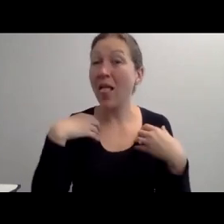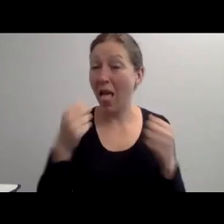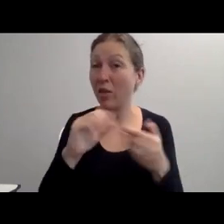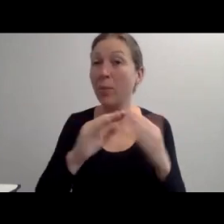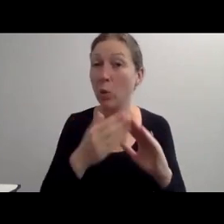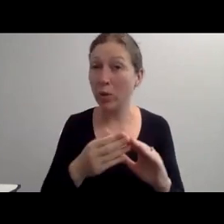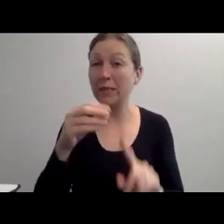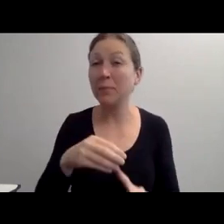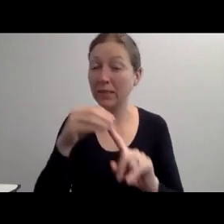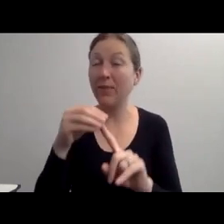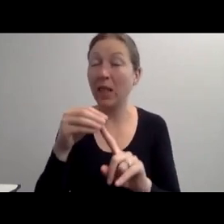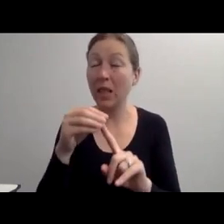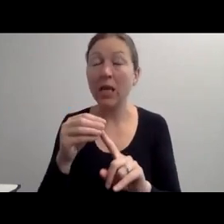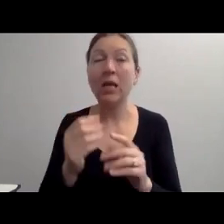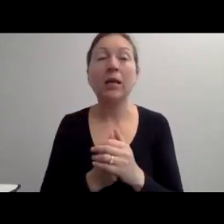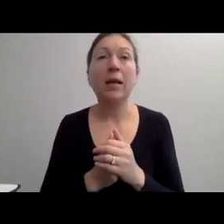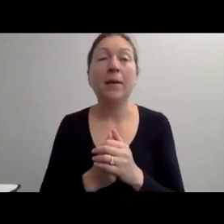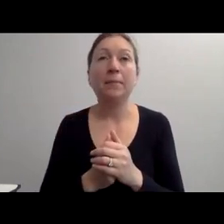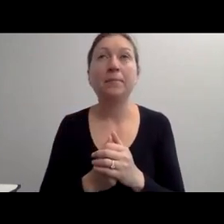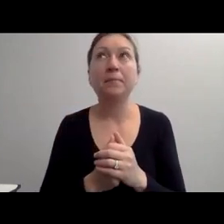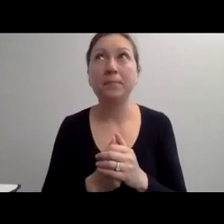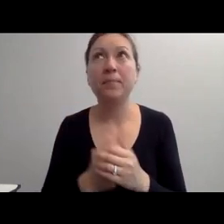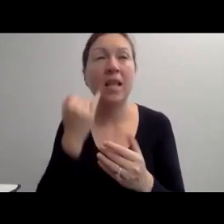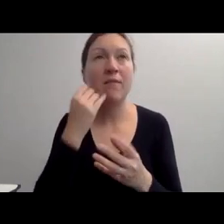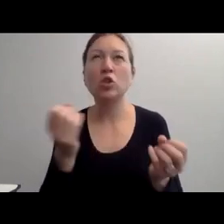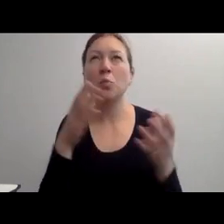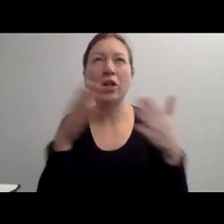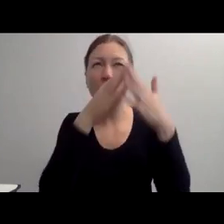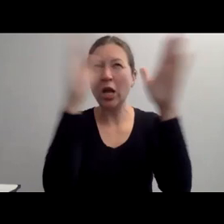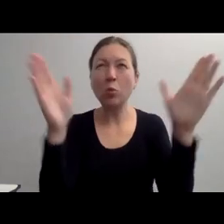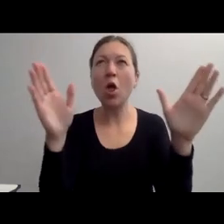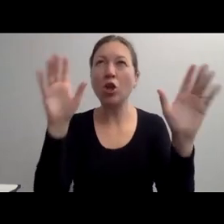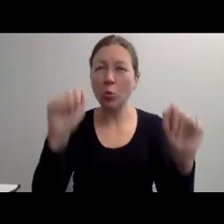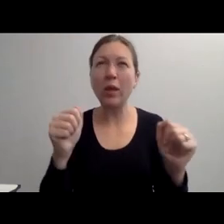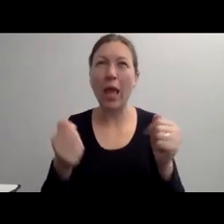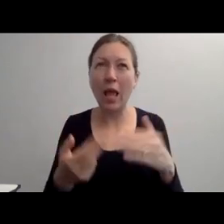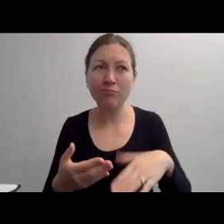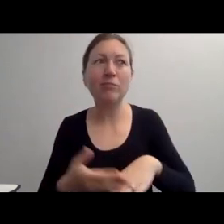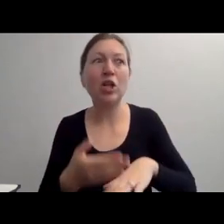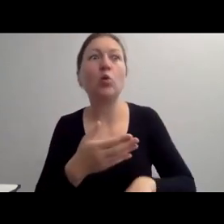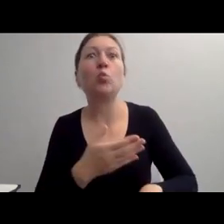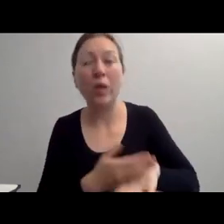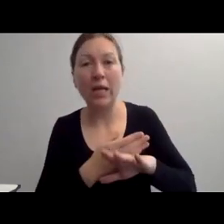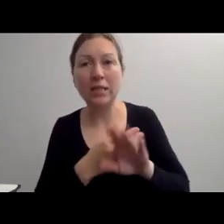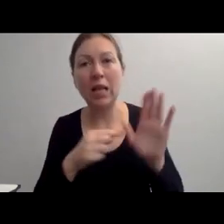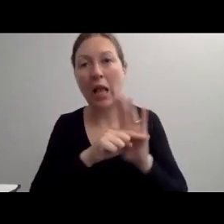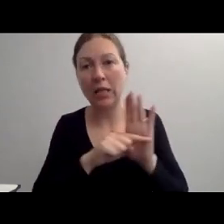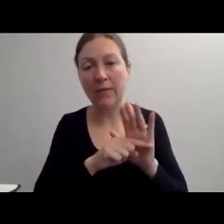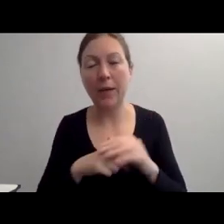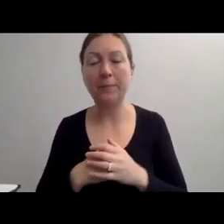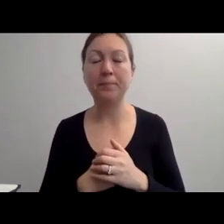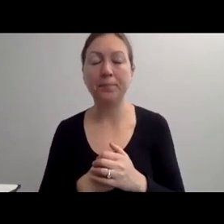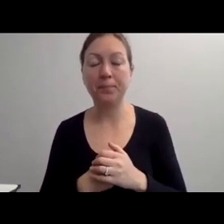"NUMBER 9, AVOID STEREOTYPING PEOPLE WITH DISABILITIES AS HEROES, INSPIRATIONAL, COURAGEOUS